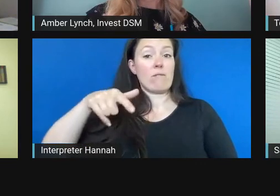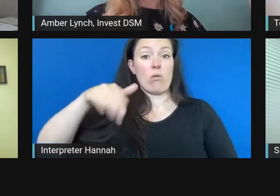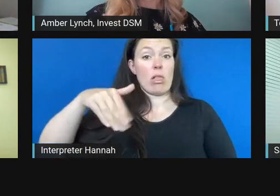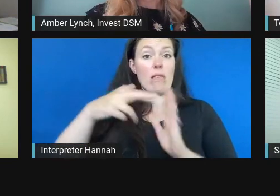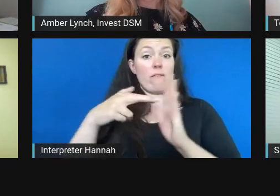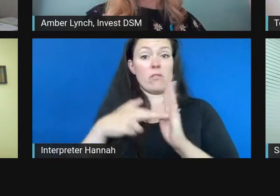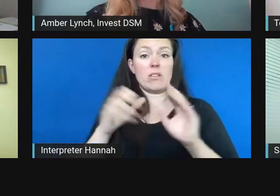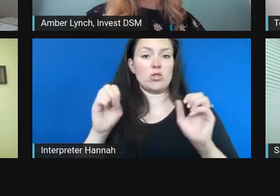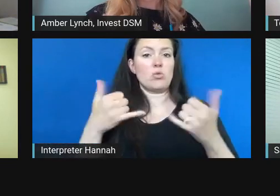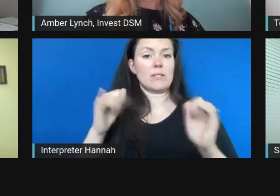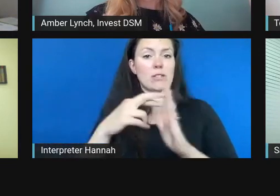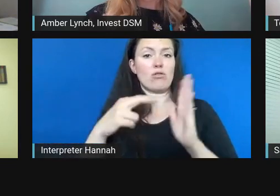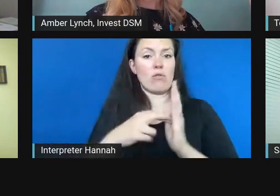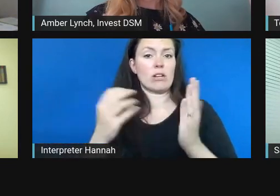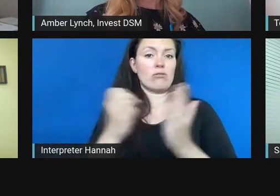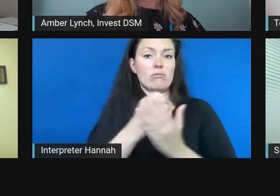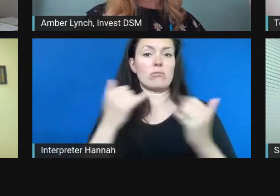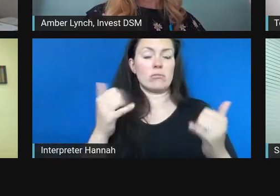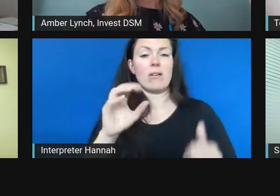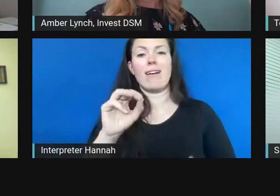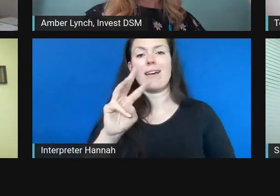we are accepting registrations today.